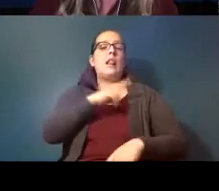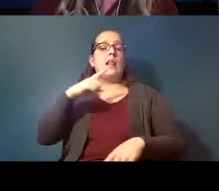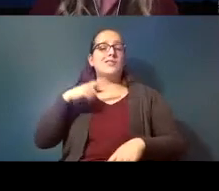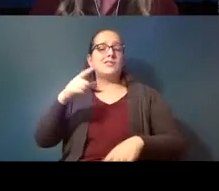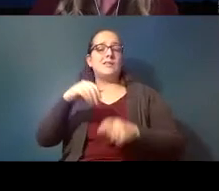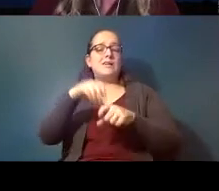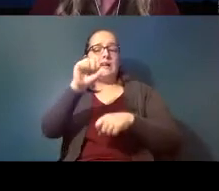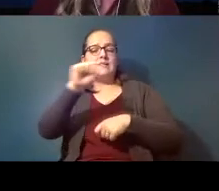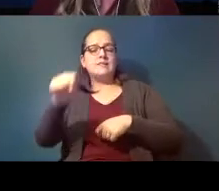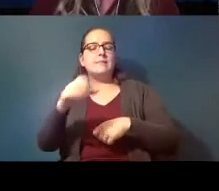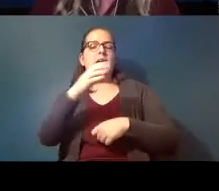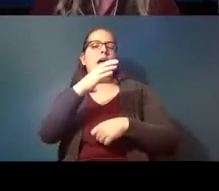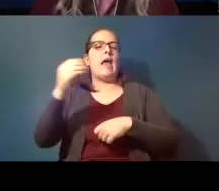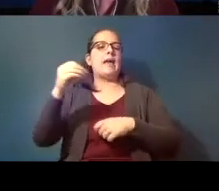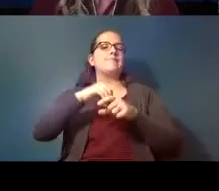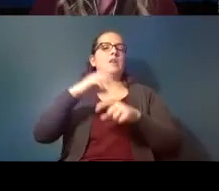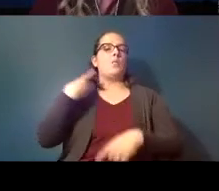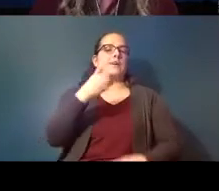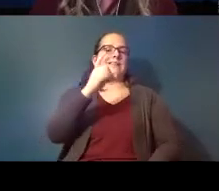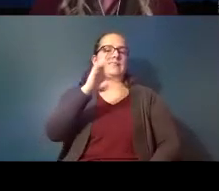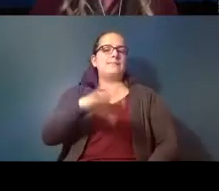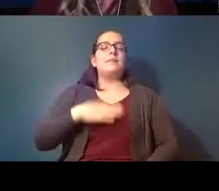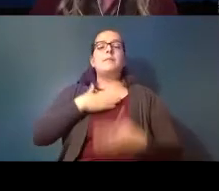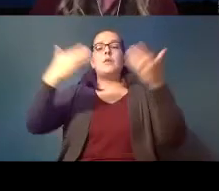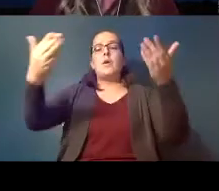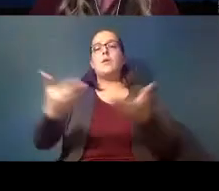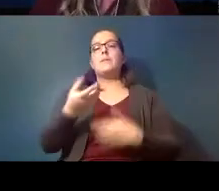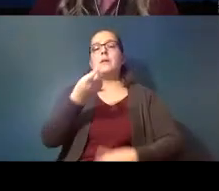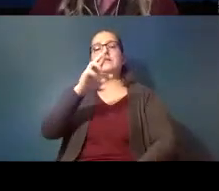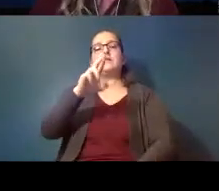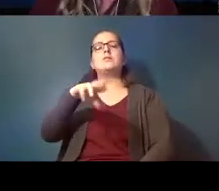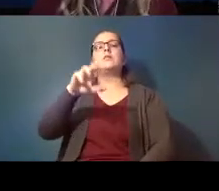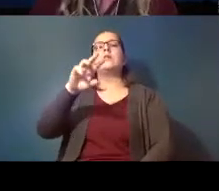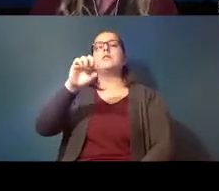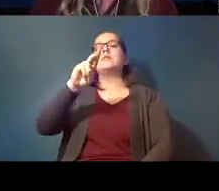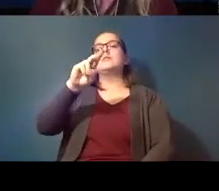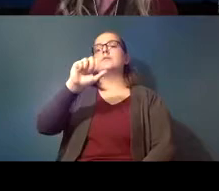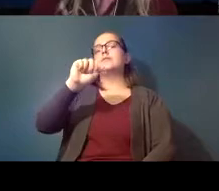please welcome dr suzanne brander with a closer look at microplastics